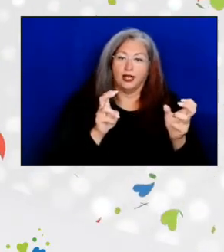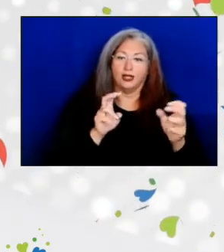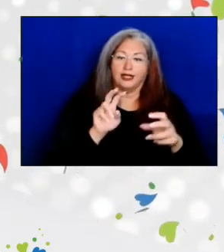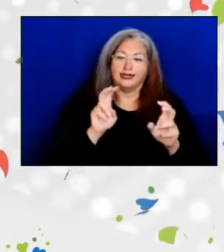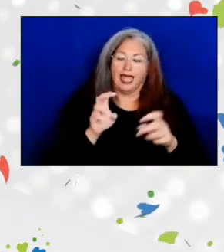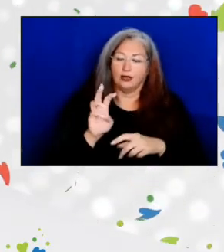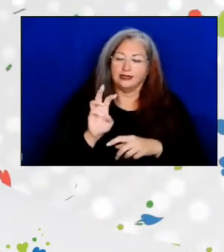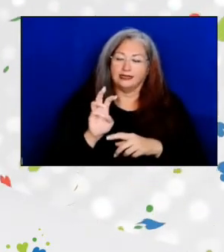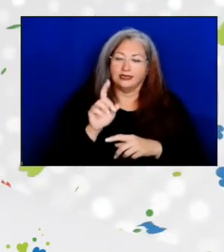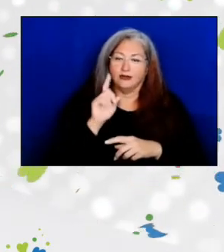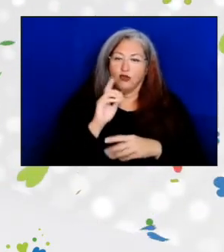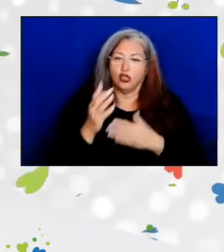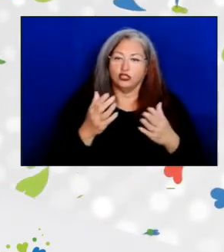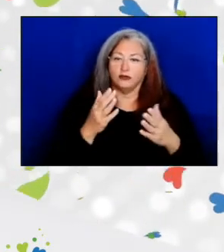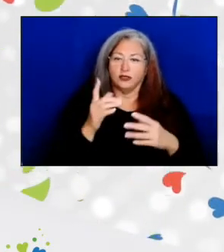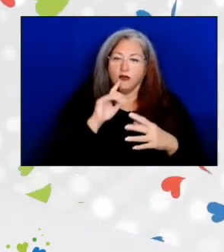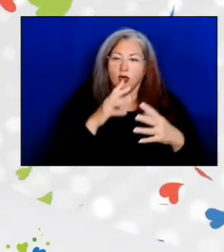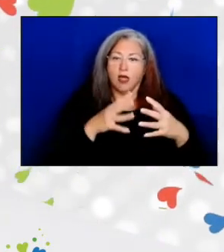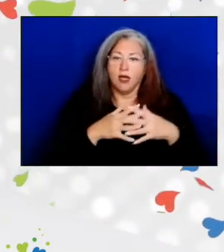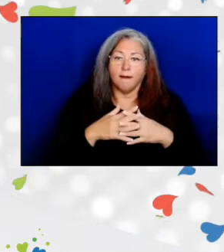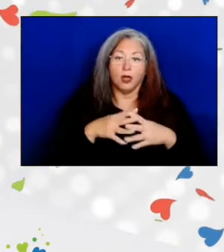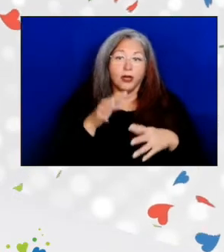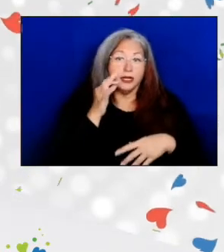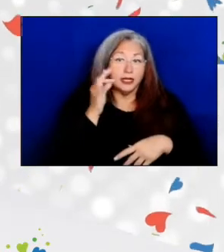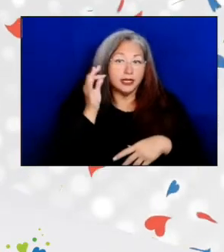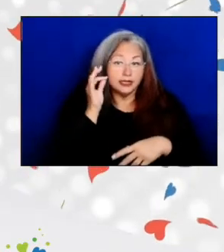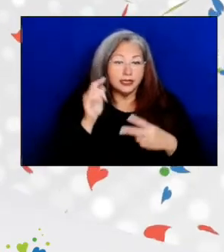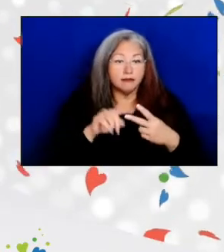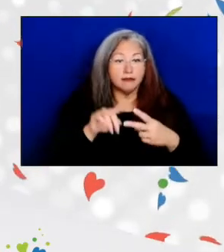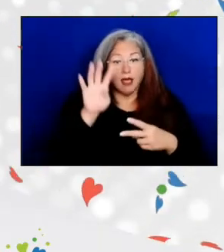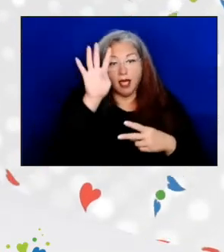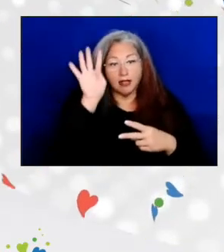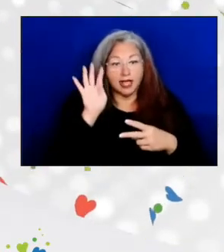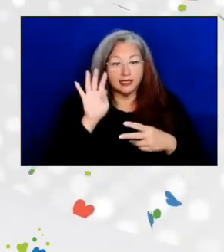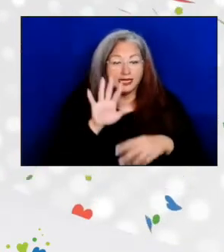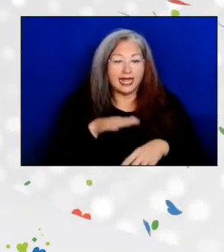for services to American Indians, Alaskan Natives, and Native Hawaiians.